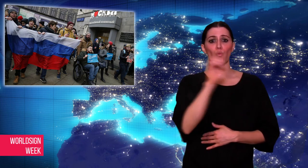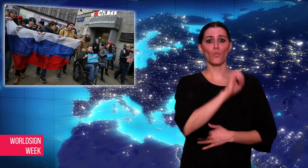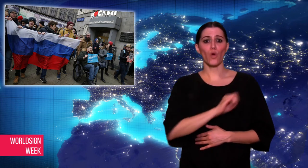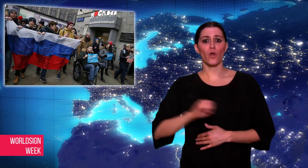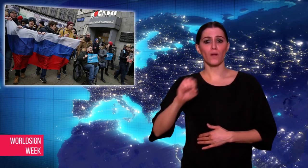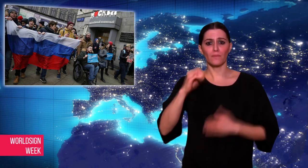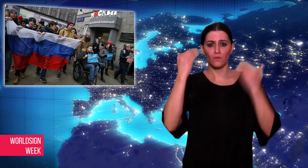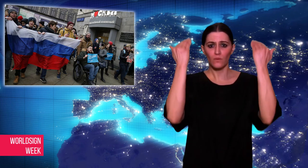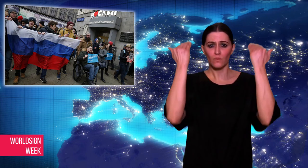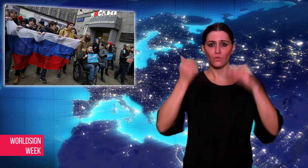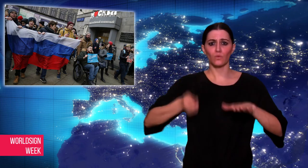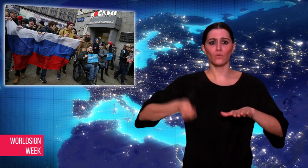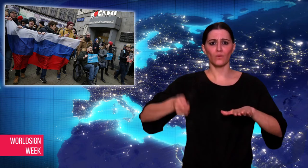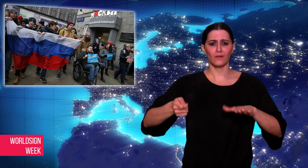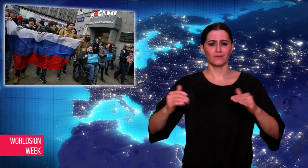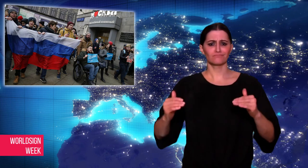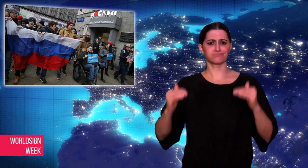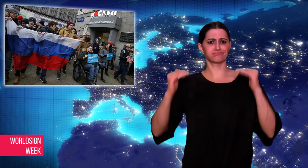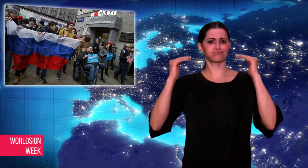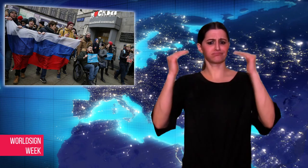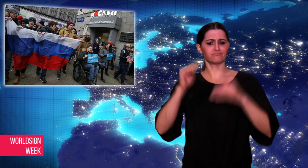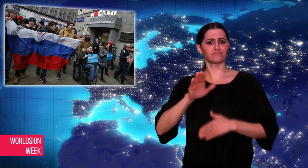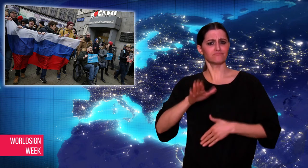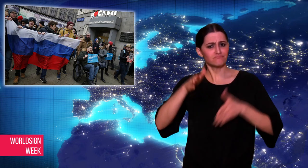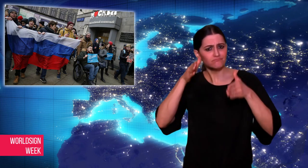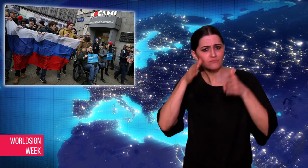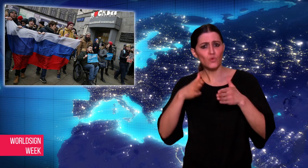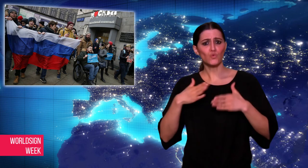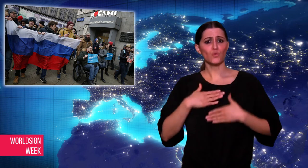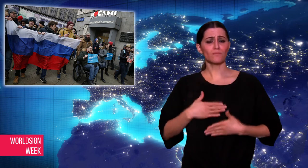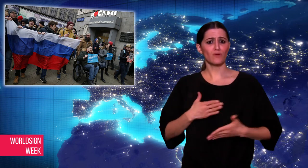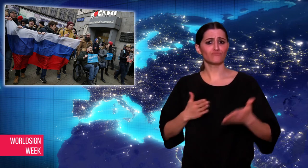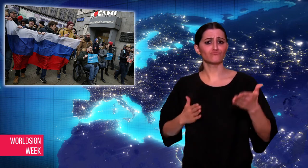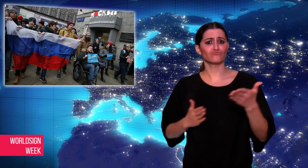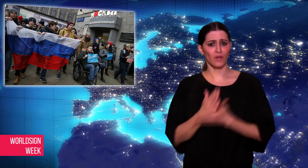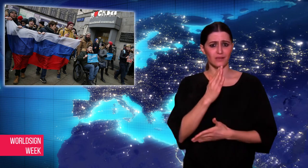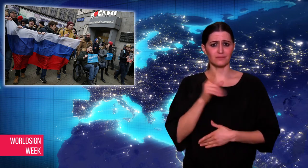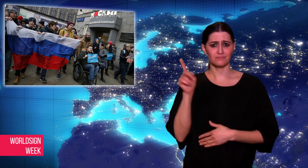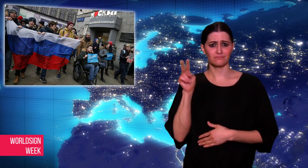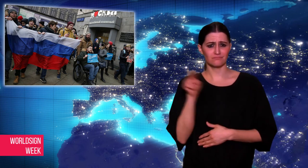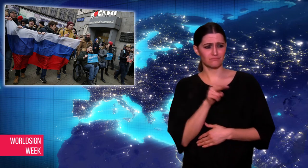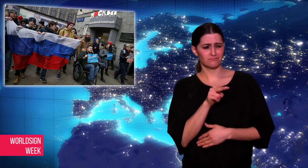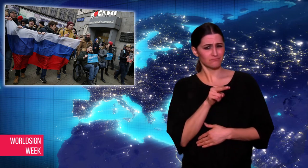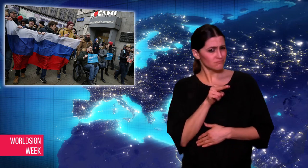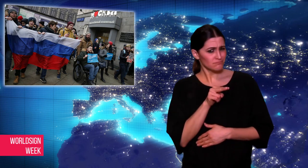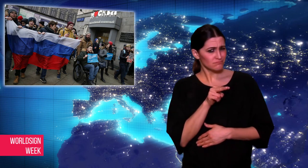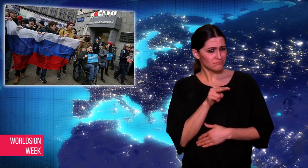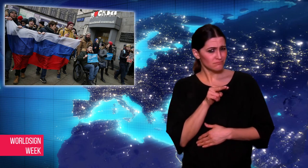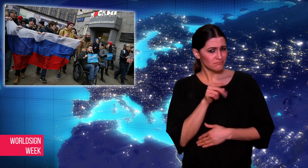Human Rights deemed as unjustified.